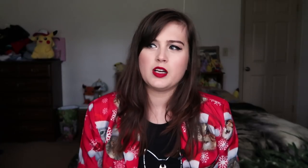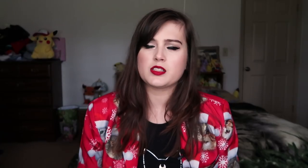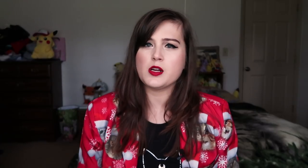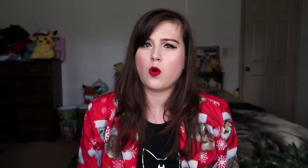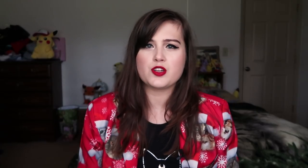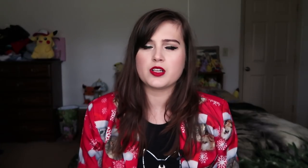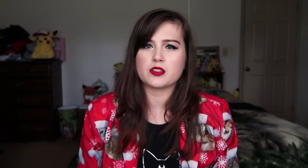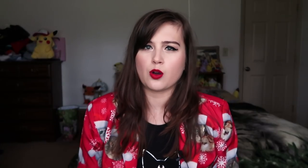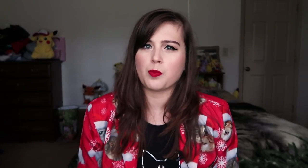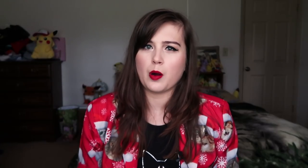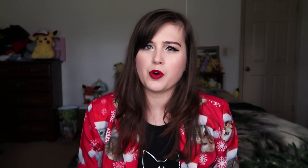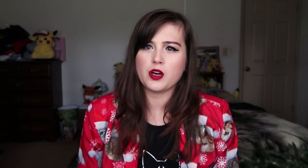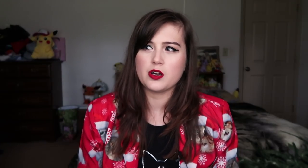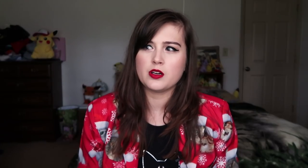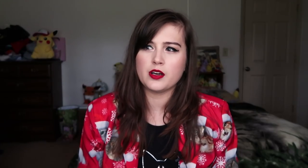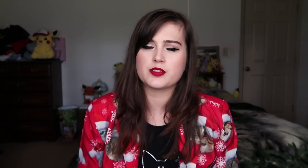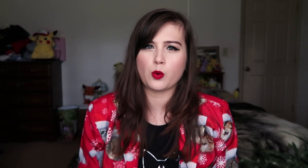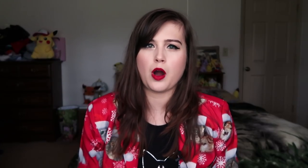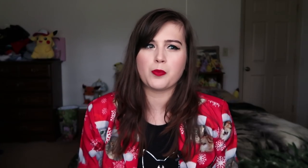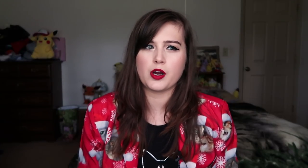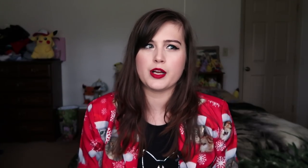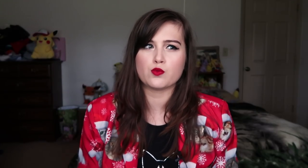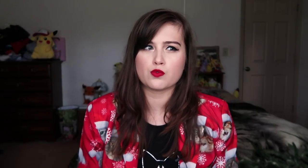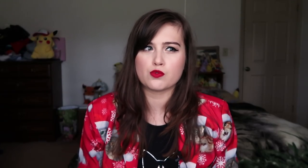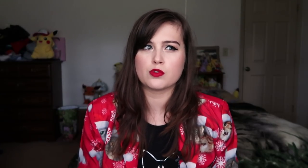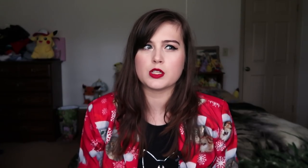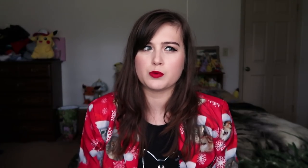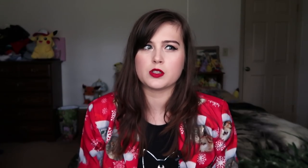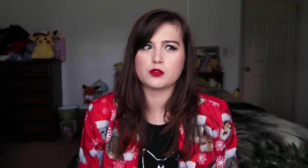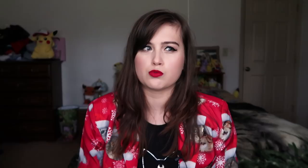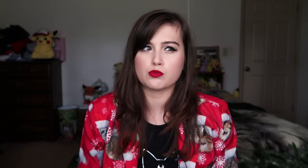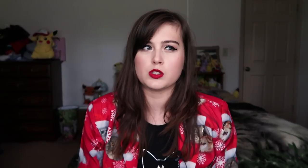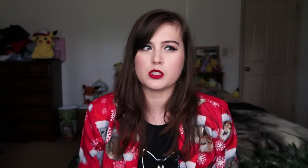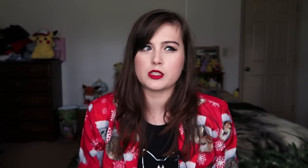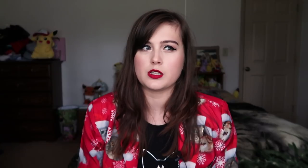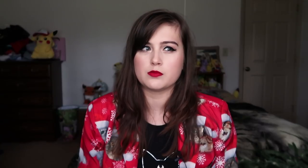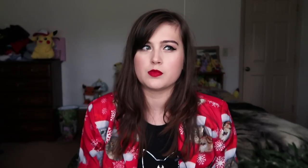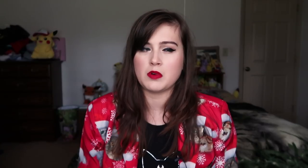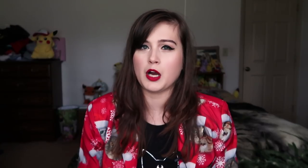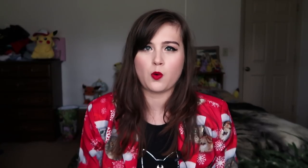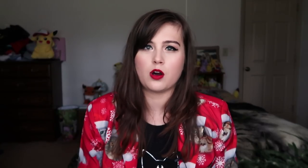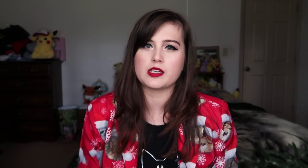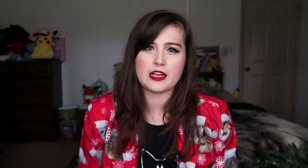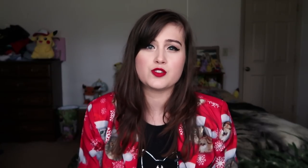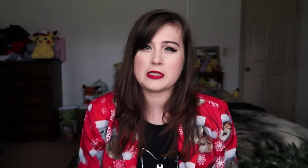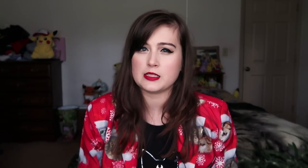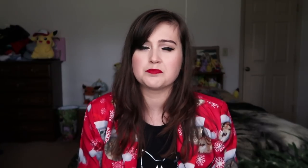It's like watching a soap opera, a soap opera in really, really, really high-quality HD,